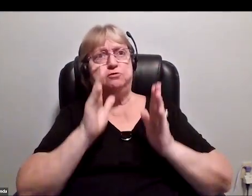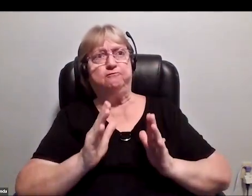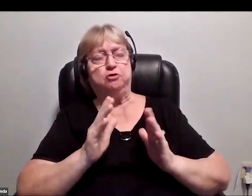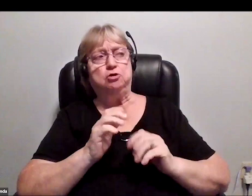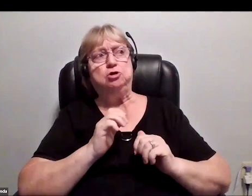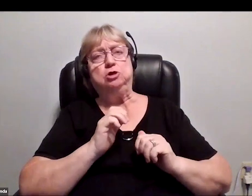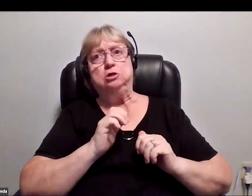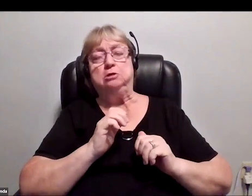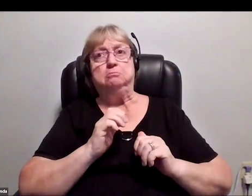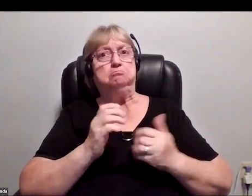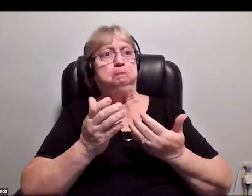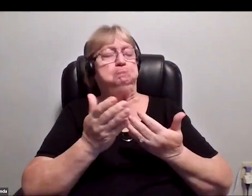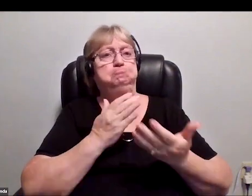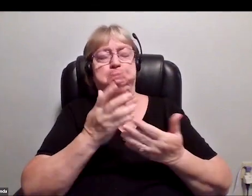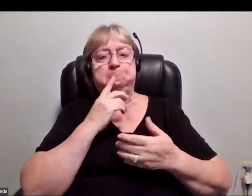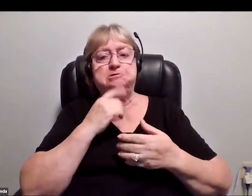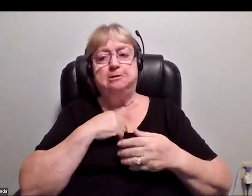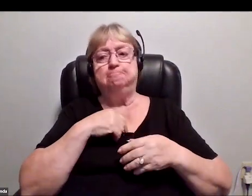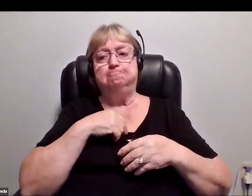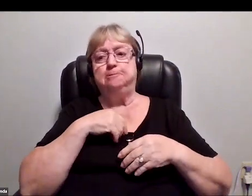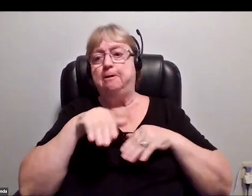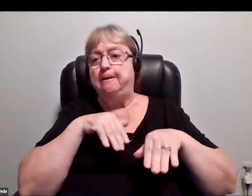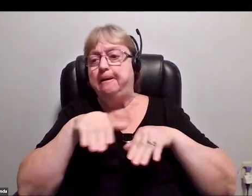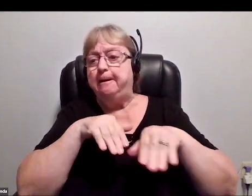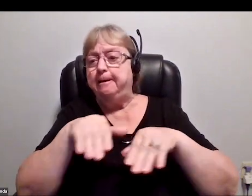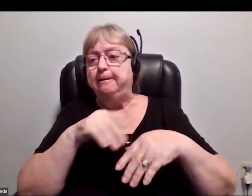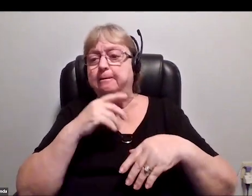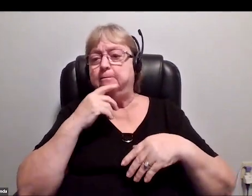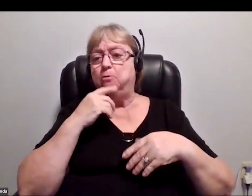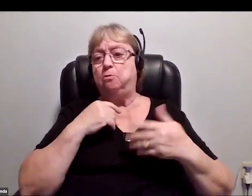Whether it's something like going on hikes or being in nature,